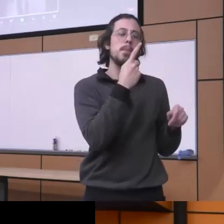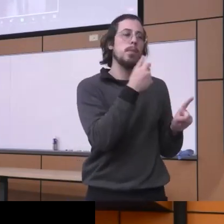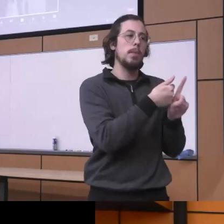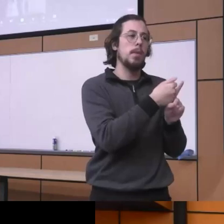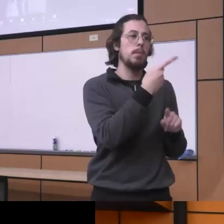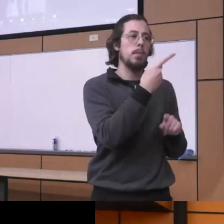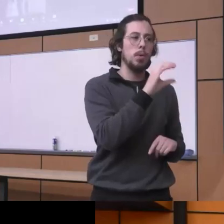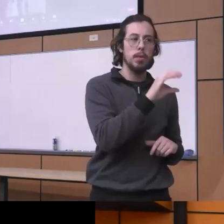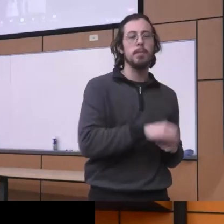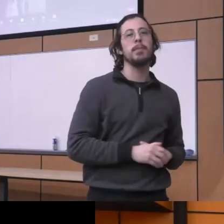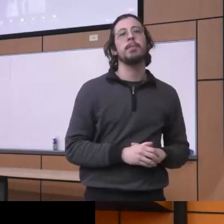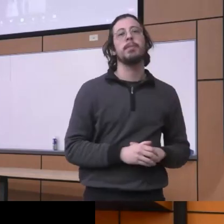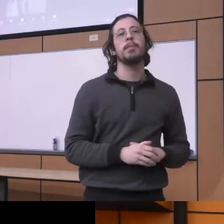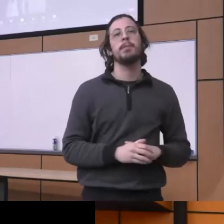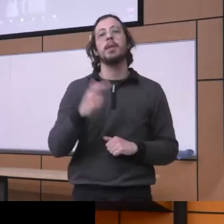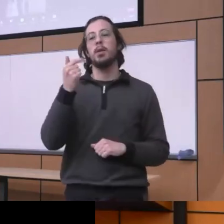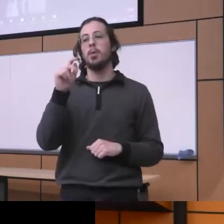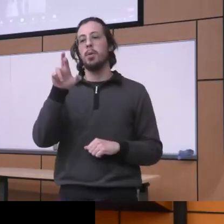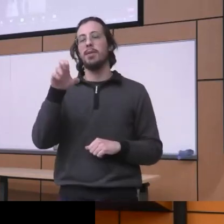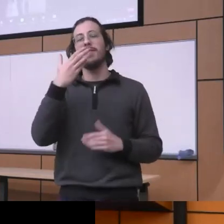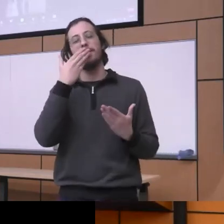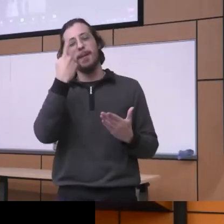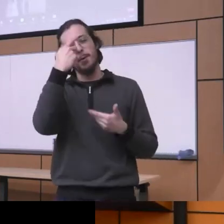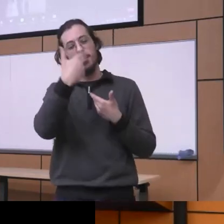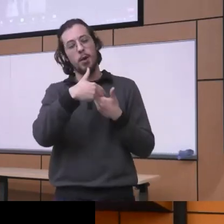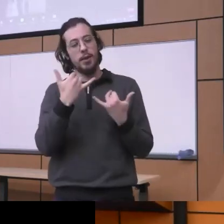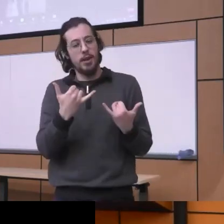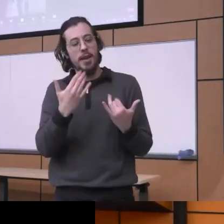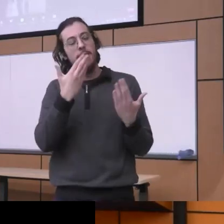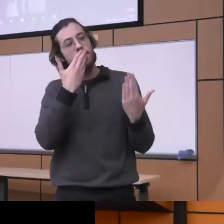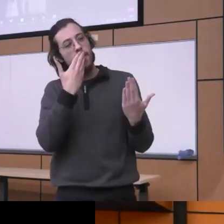thank you very much everybody for joining us today thank you very much Dr Dewayne for